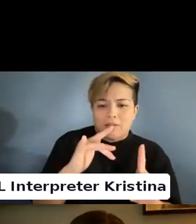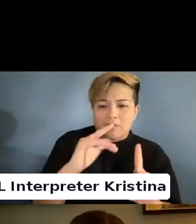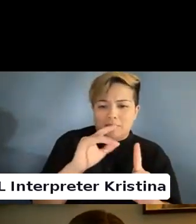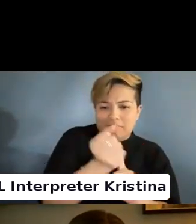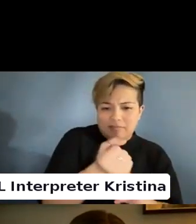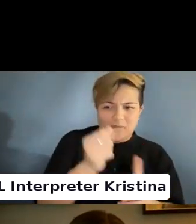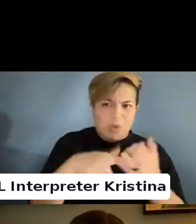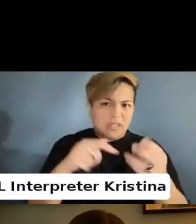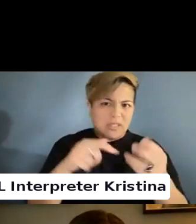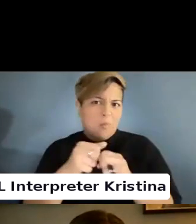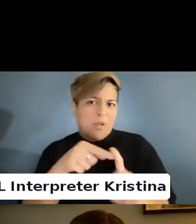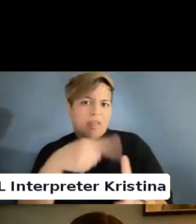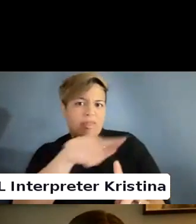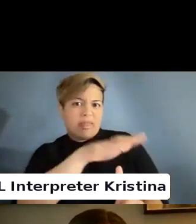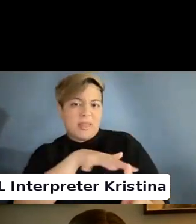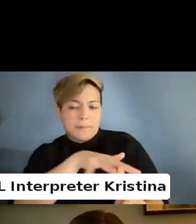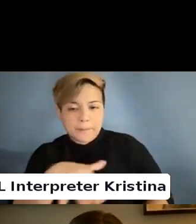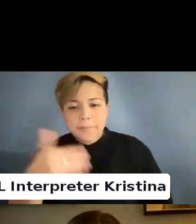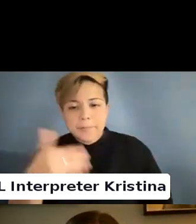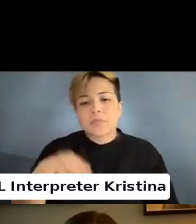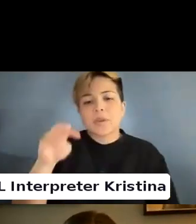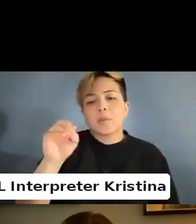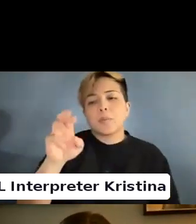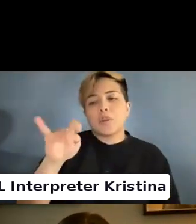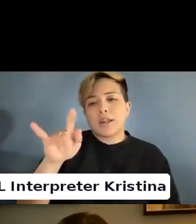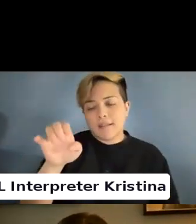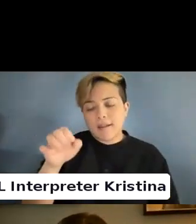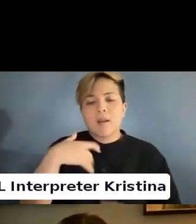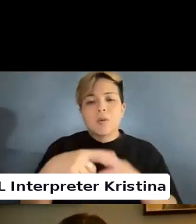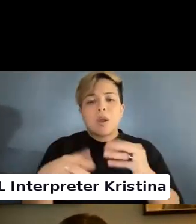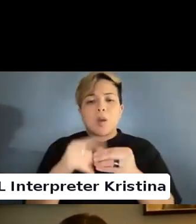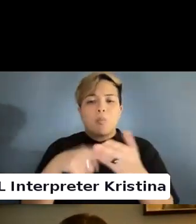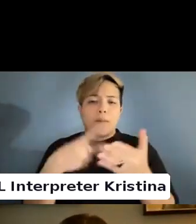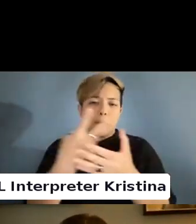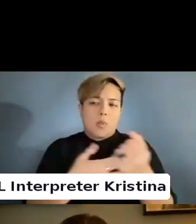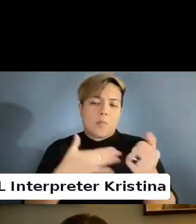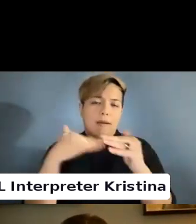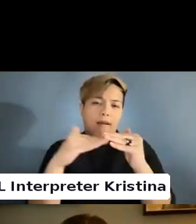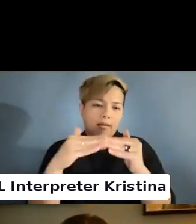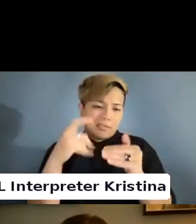I just wanted to add to what both my colleagues have shared.